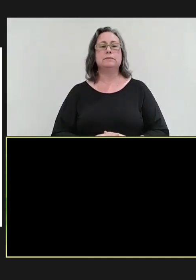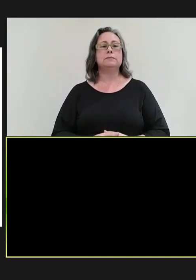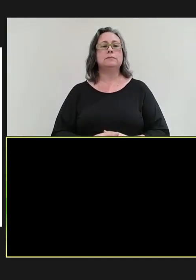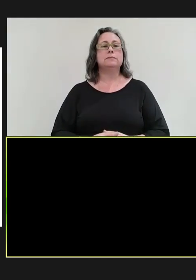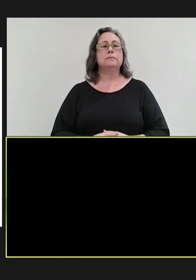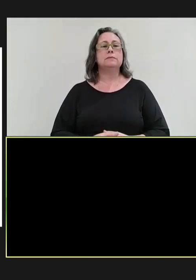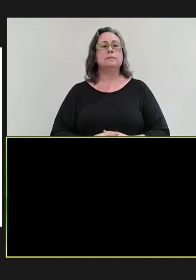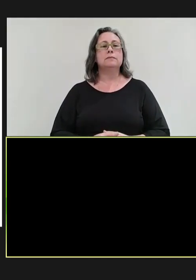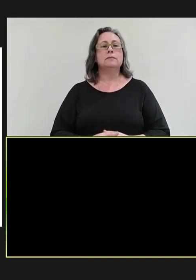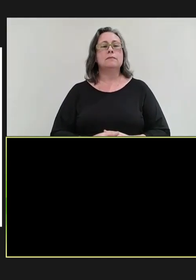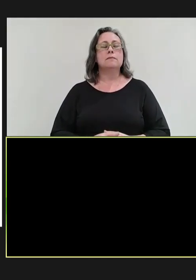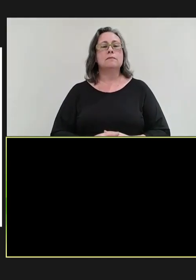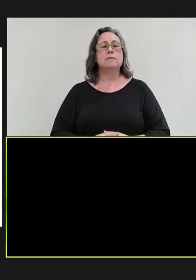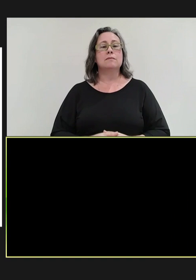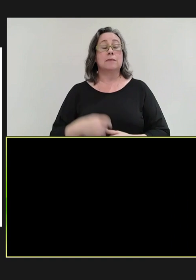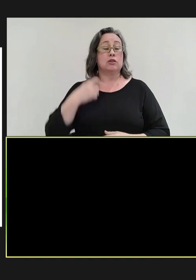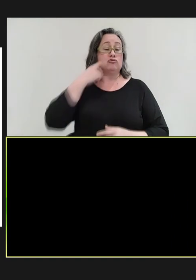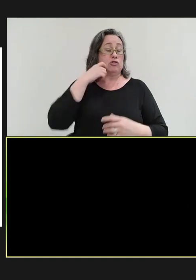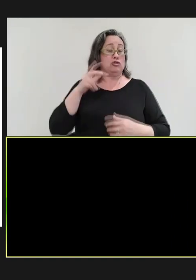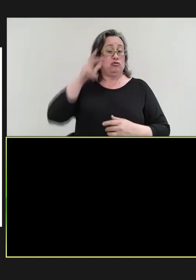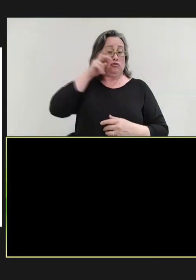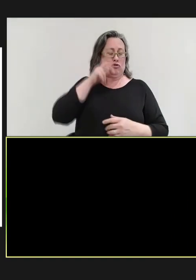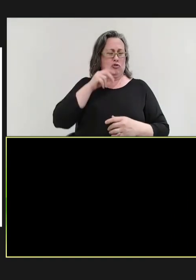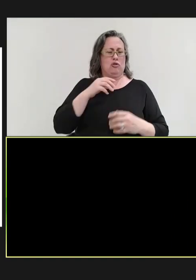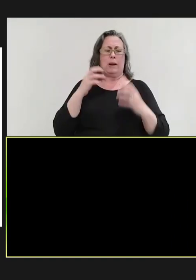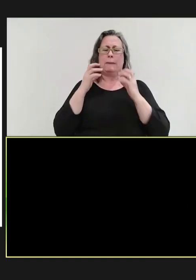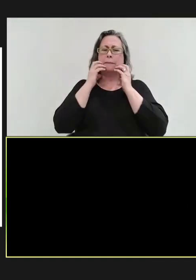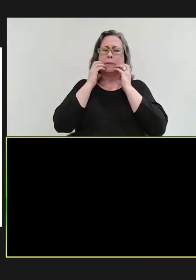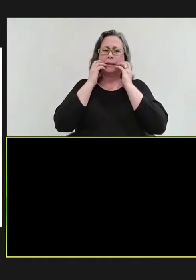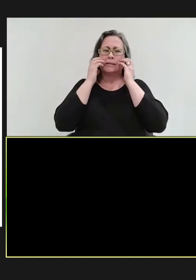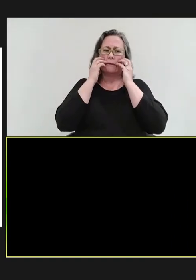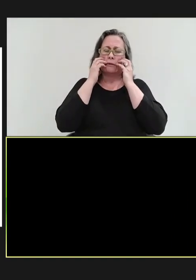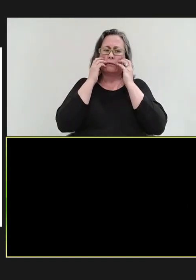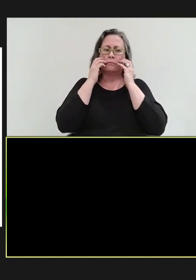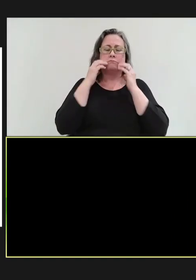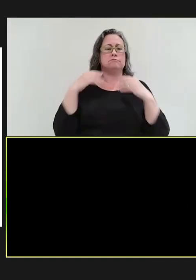So, as we've just heard, measles is an incredibly impactful disease and the